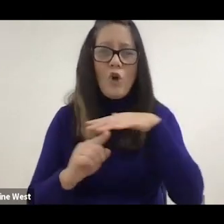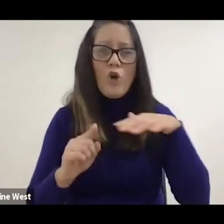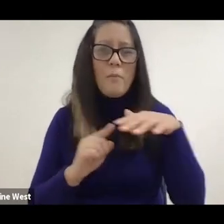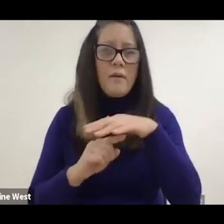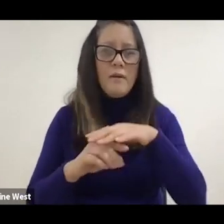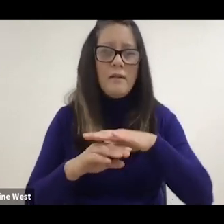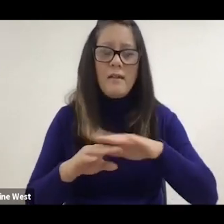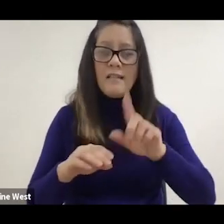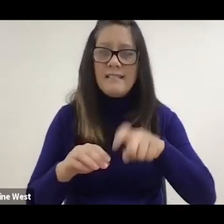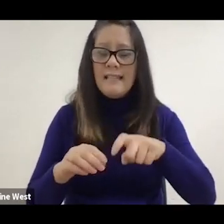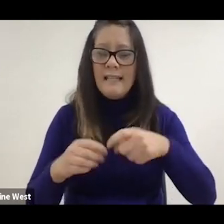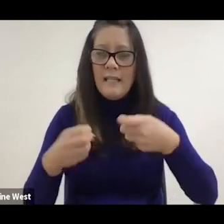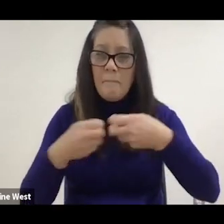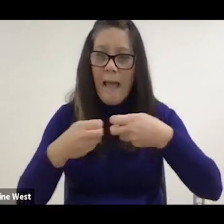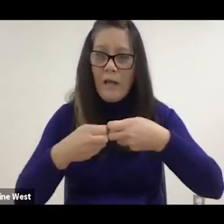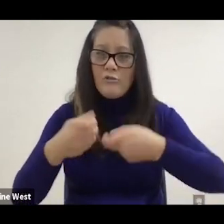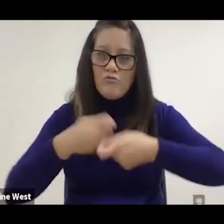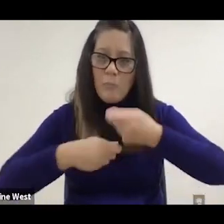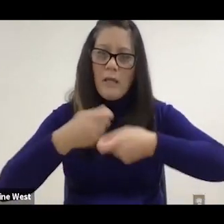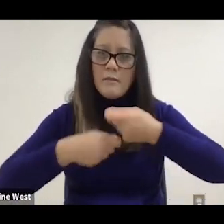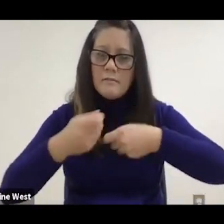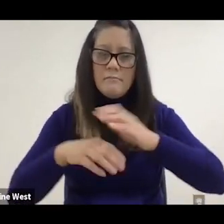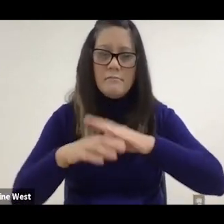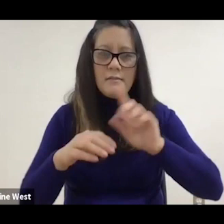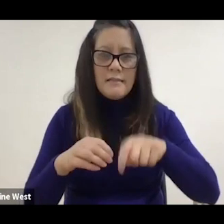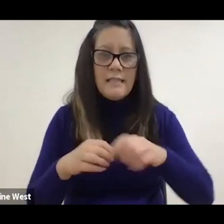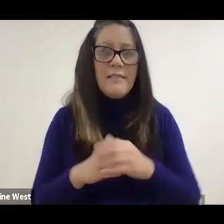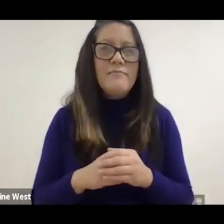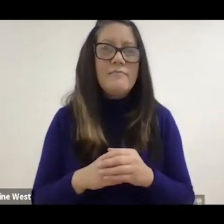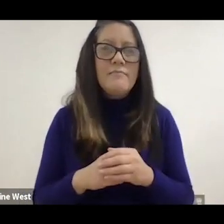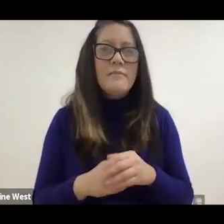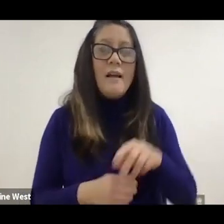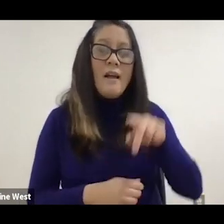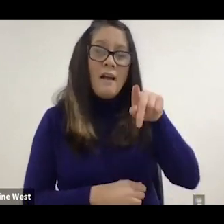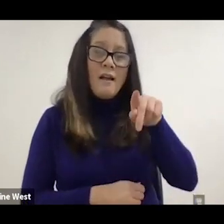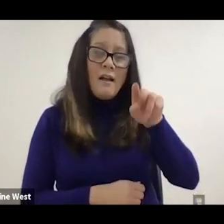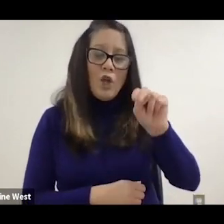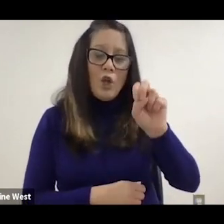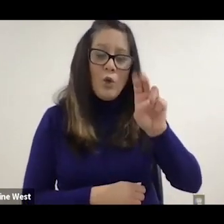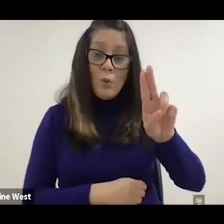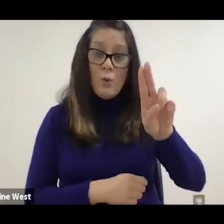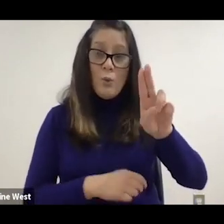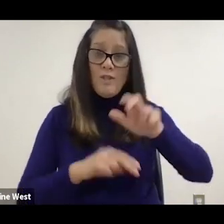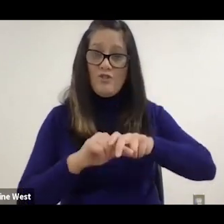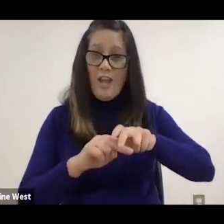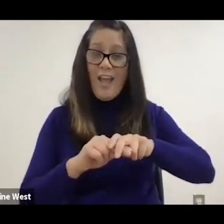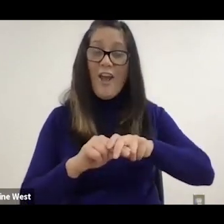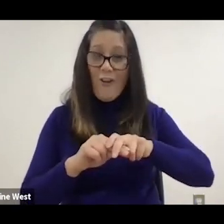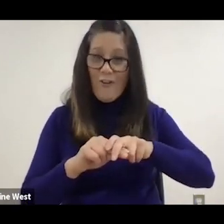Batteries replaced and from that idea a new chair short for pneumatic chair was born.